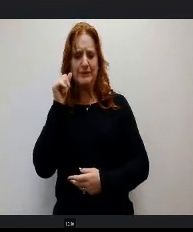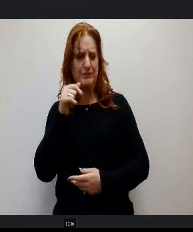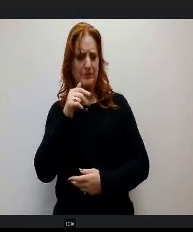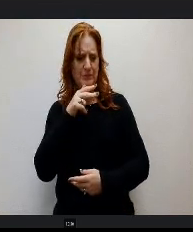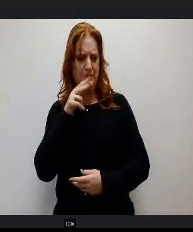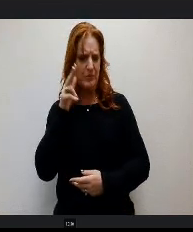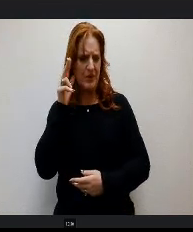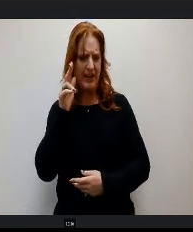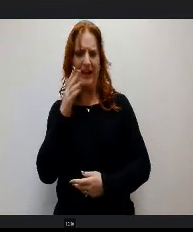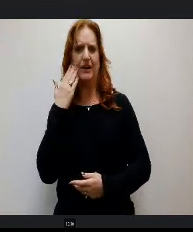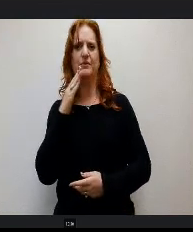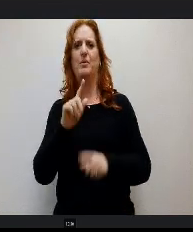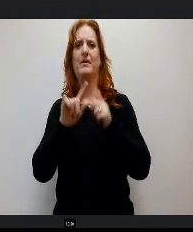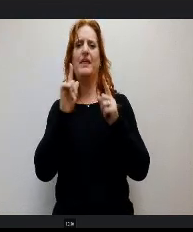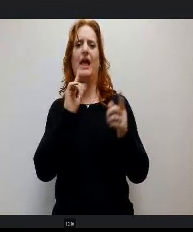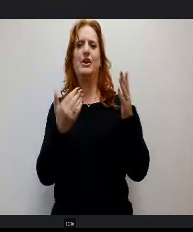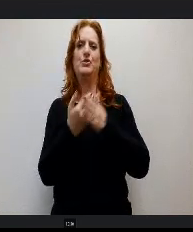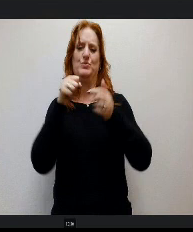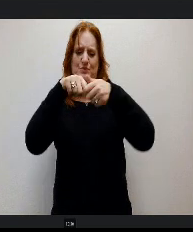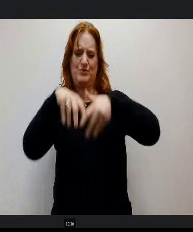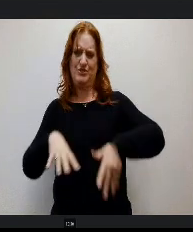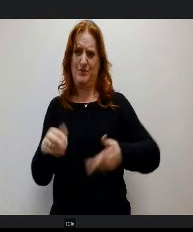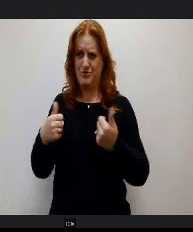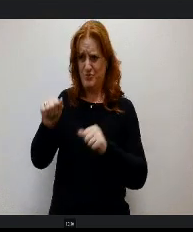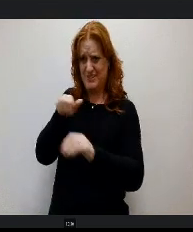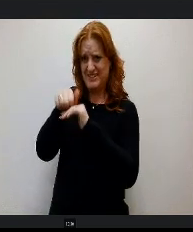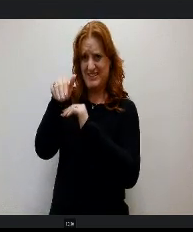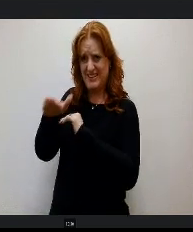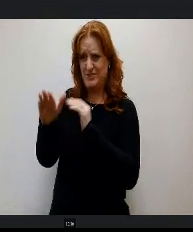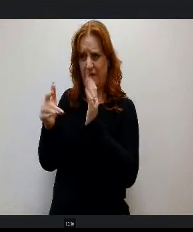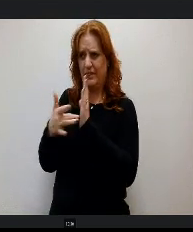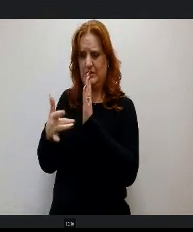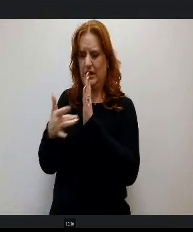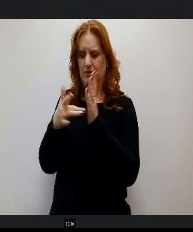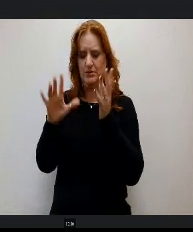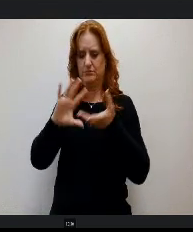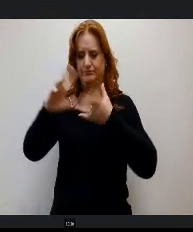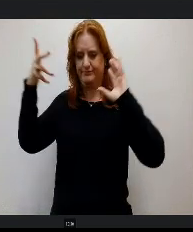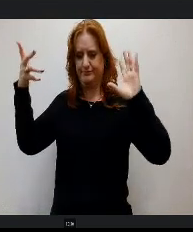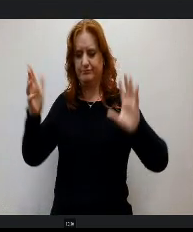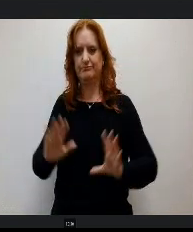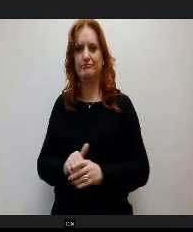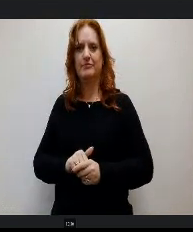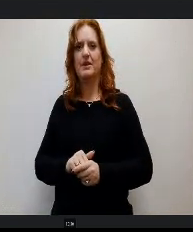r spreadsheet. I tried to send it to you and the technology. Wasn't allowing it to go through just 'cause it was such a large file.